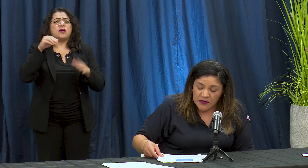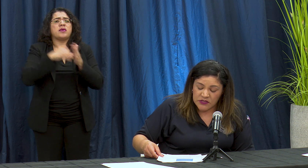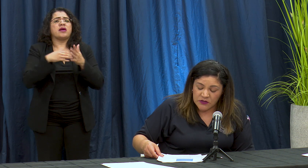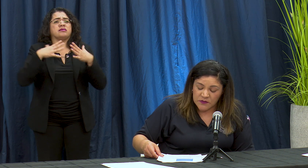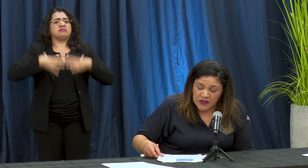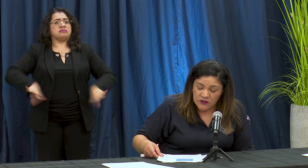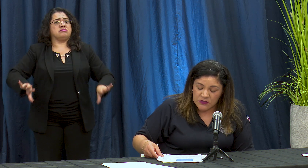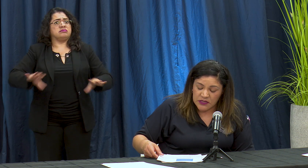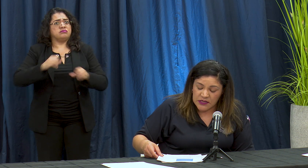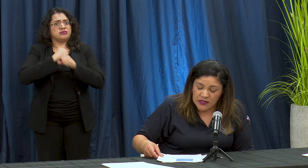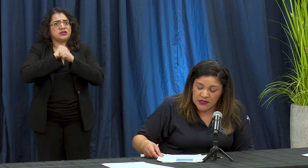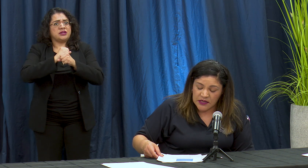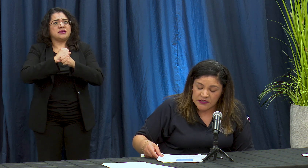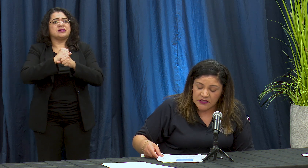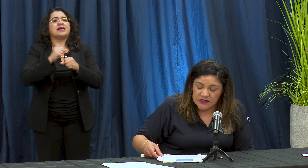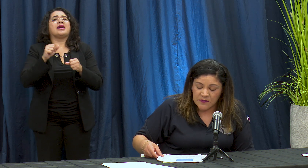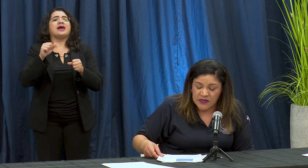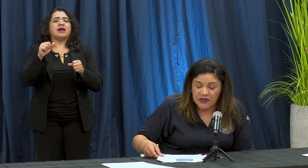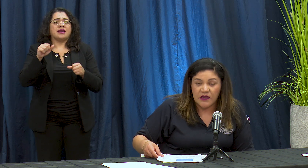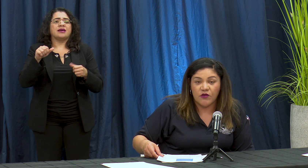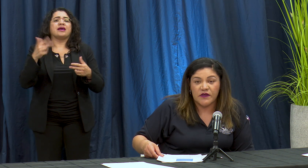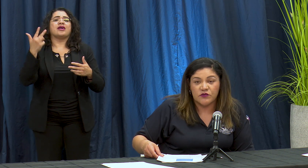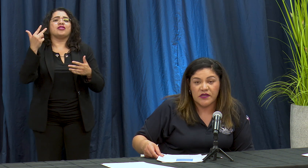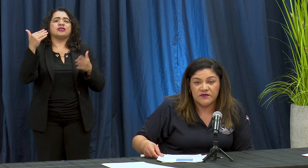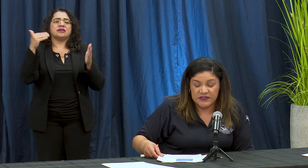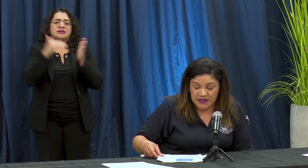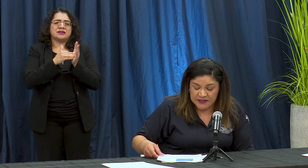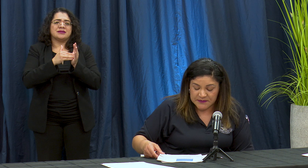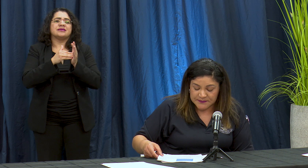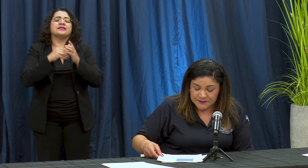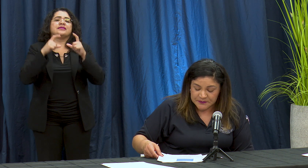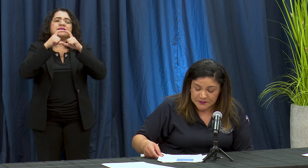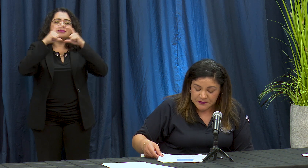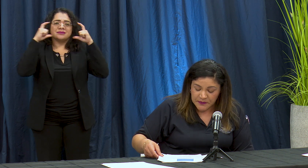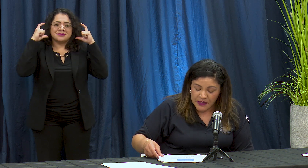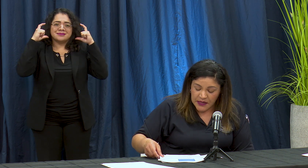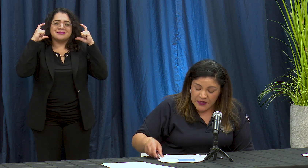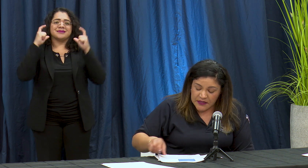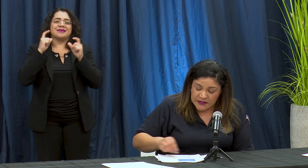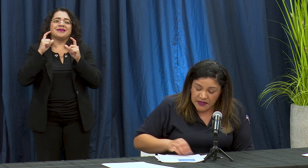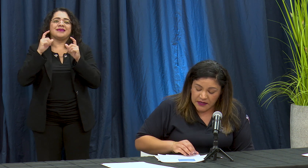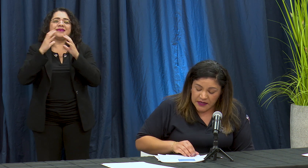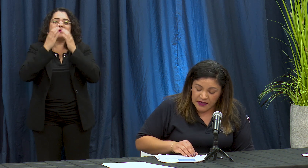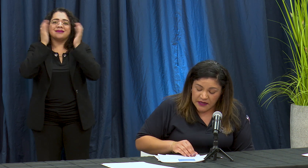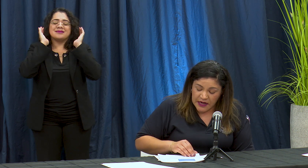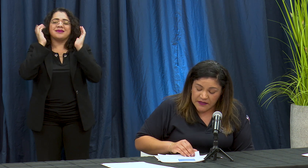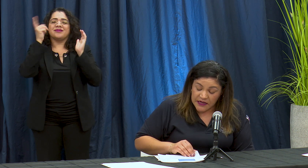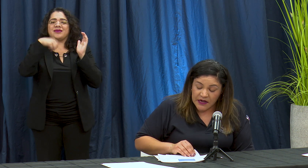los centros médicos e Cassie Tracy mill cobertura specialist they say que Declan